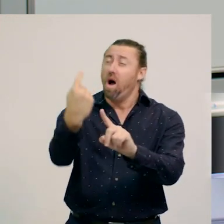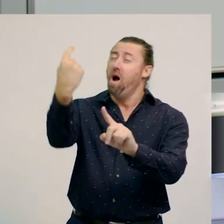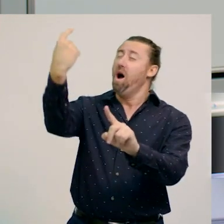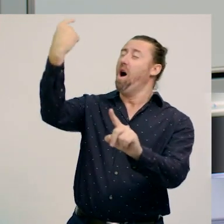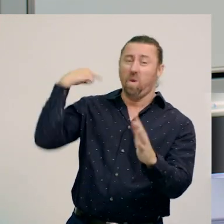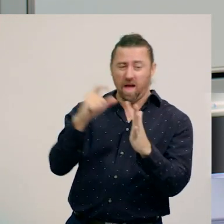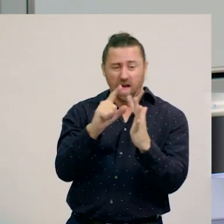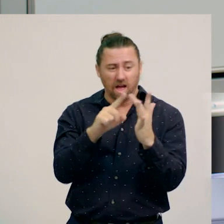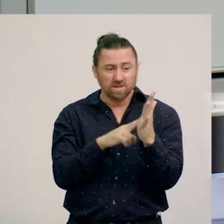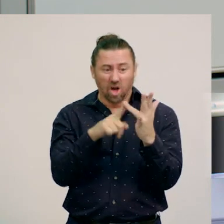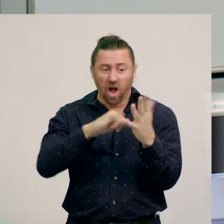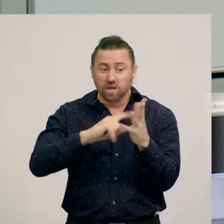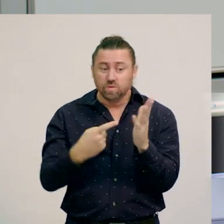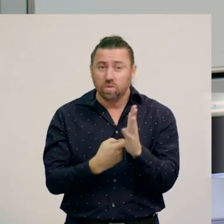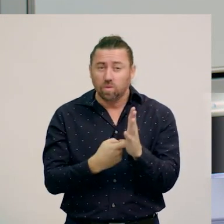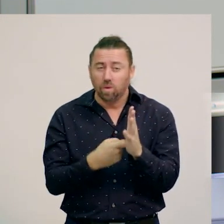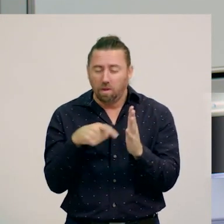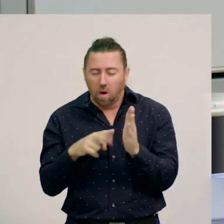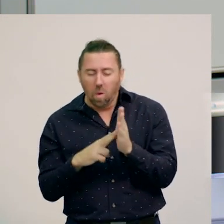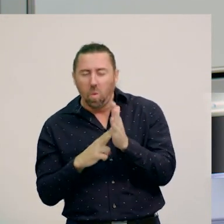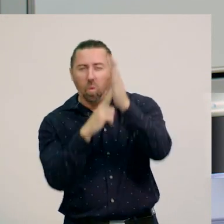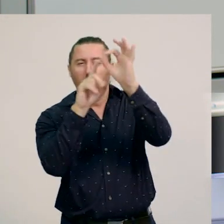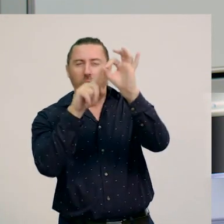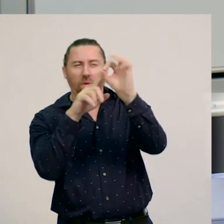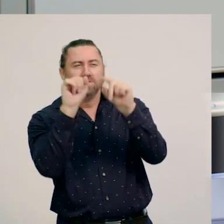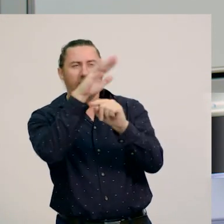In North Queensland, there's a tiny pocket of tropical rainforest,